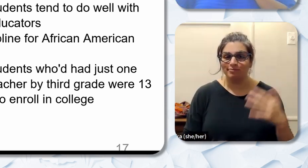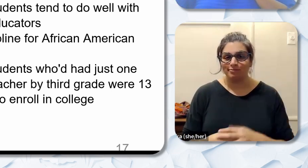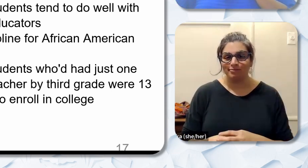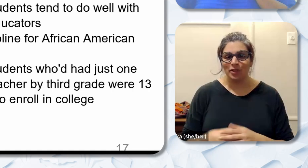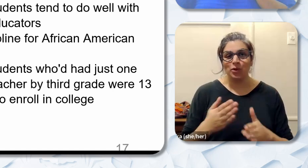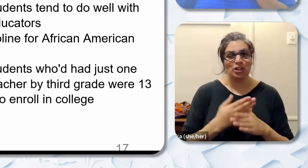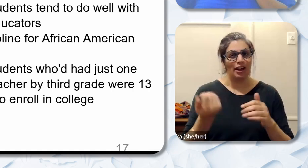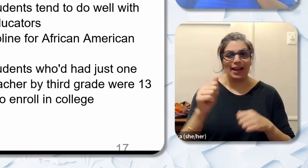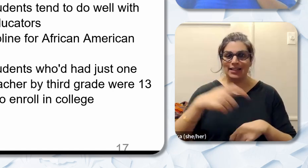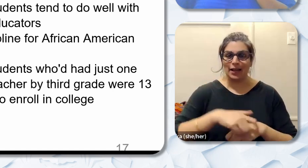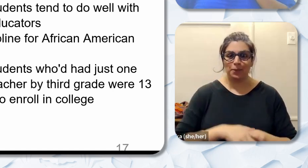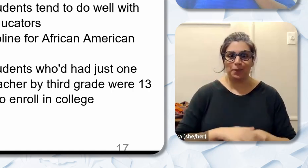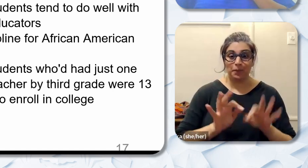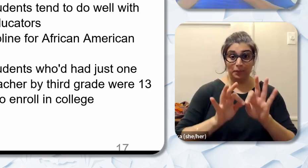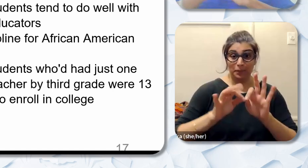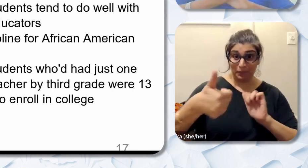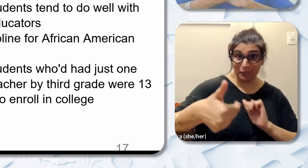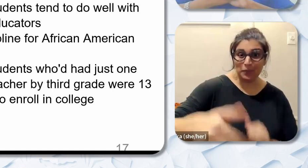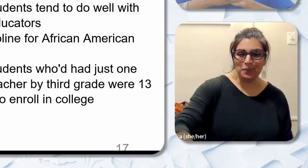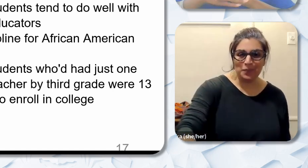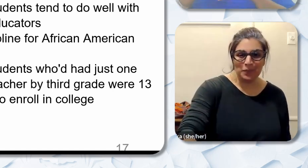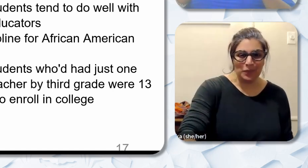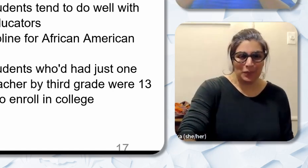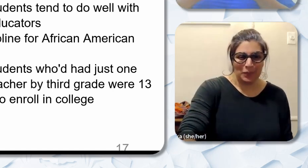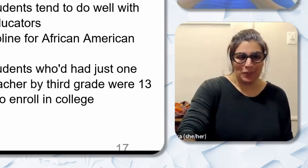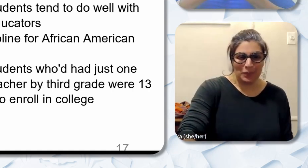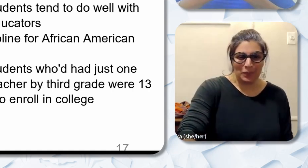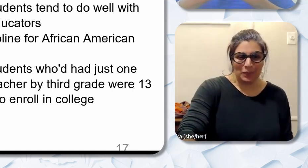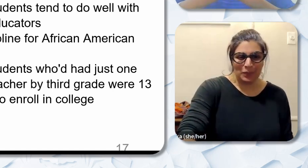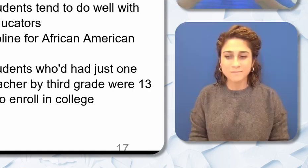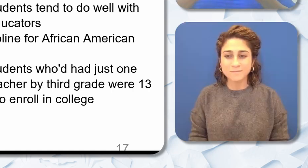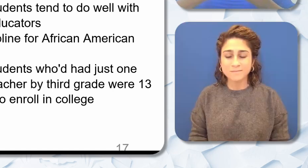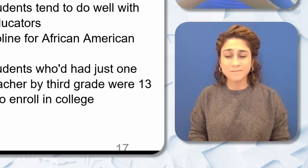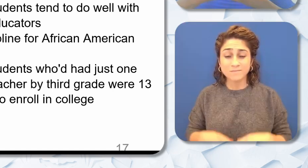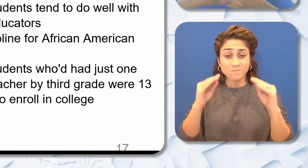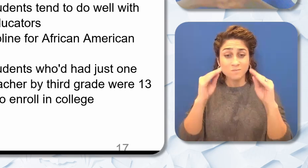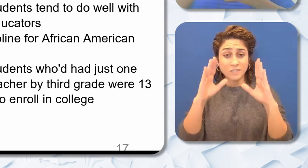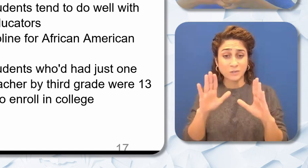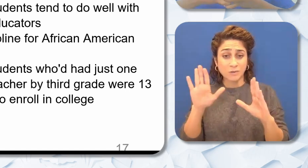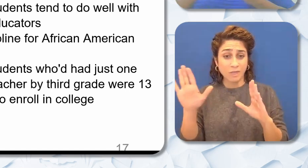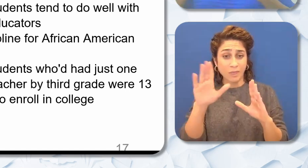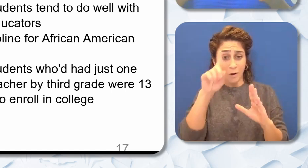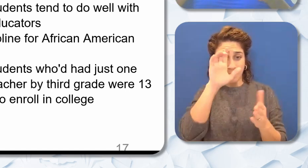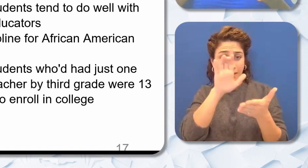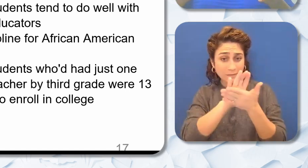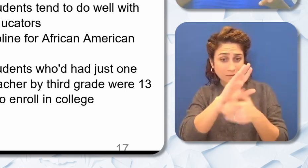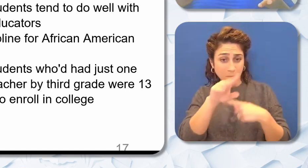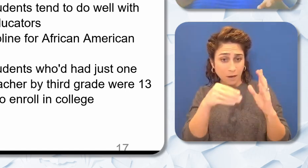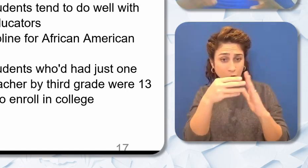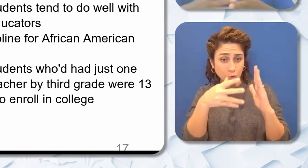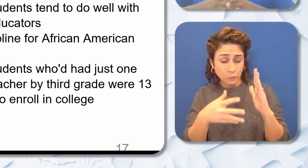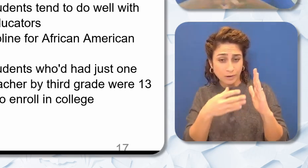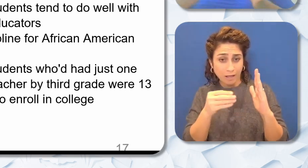time. Teachers beliefs about student’s college potential can become a self-fulfilling prophecy.